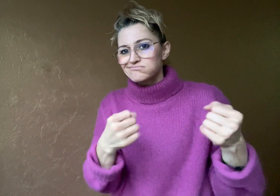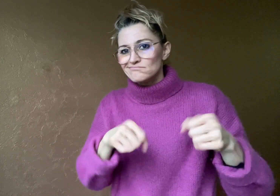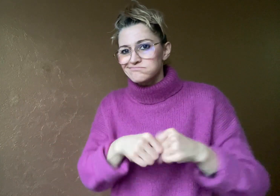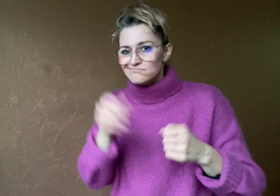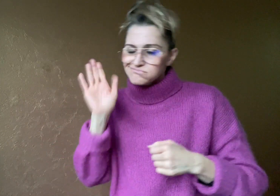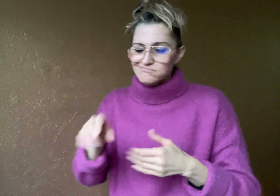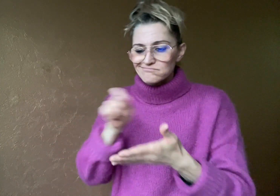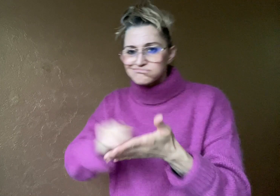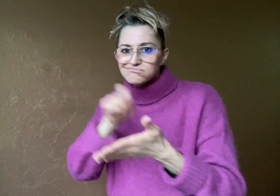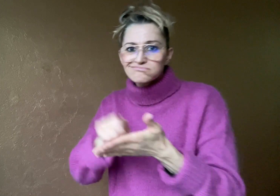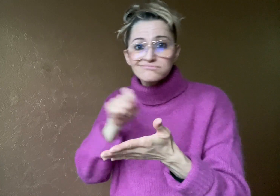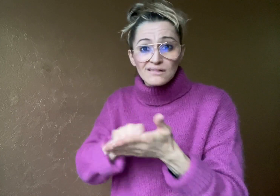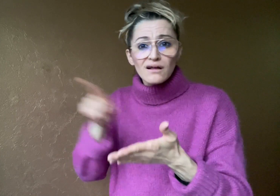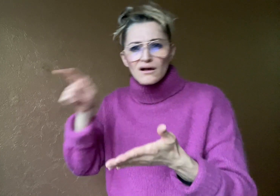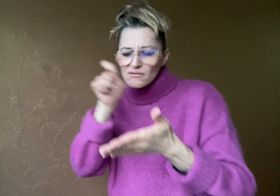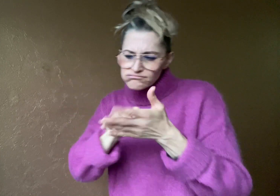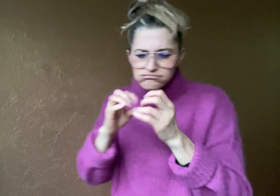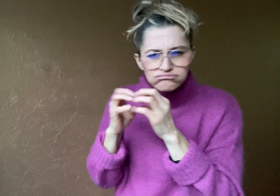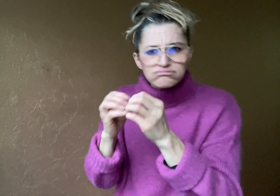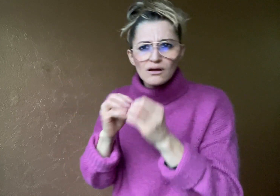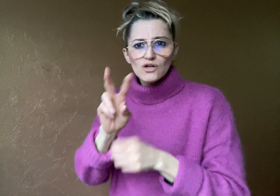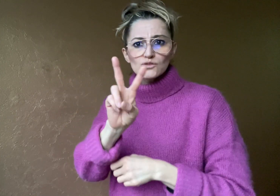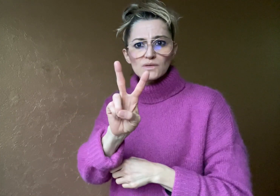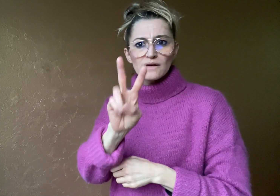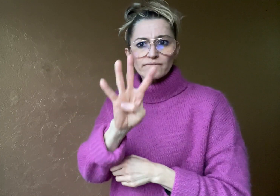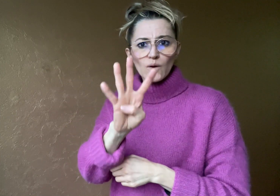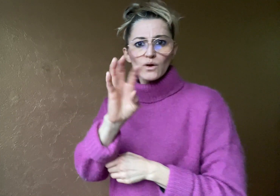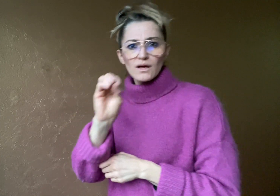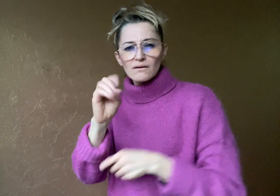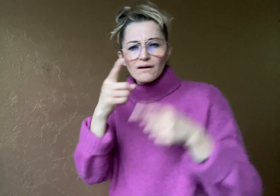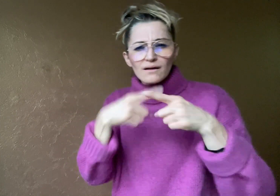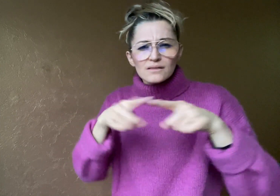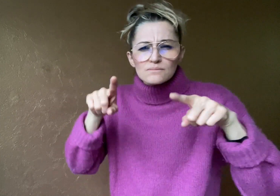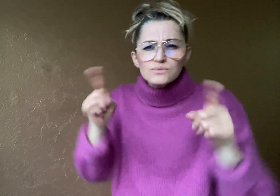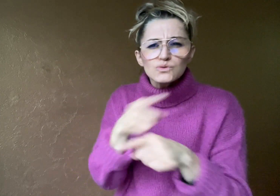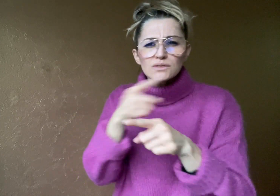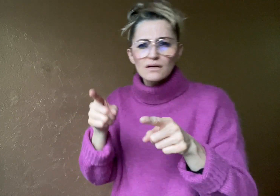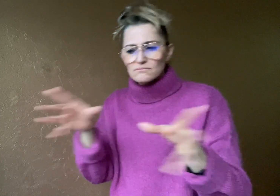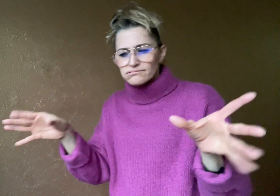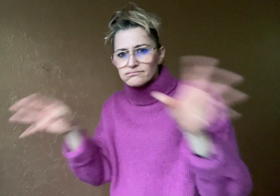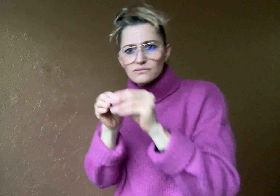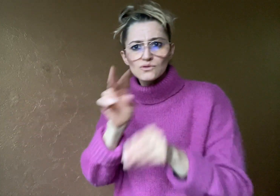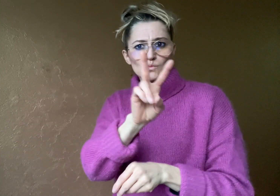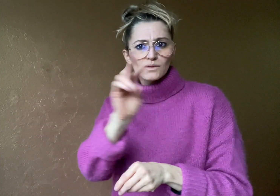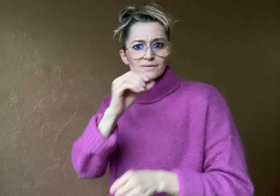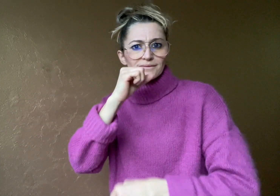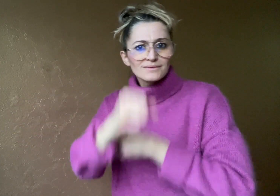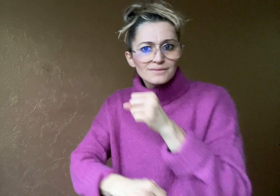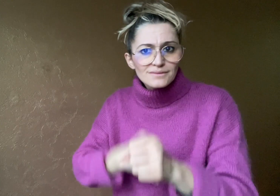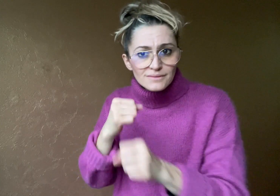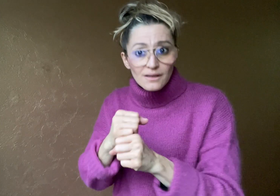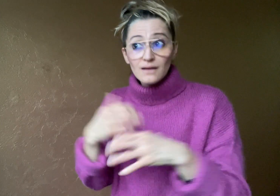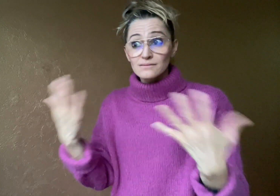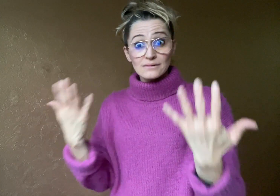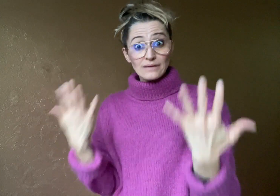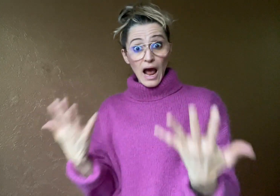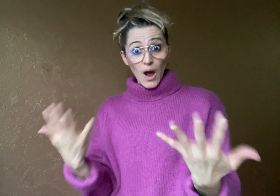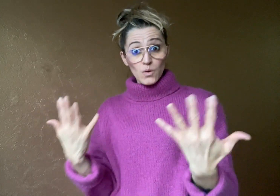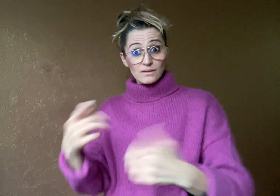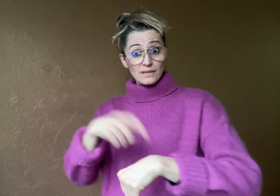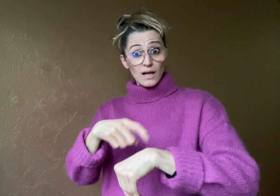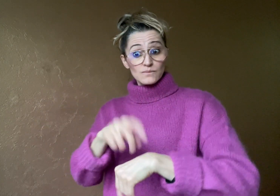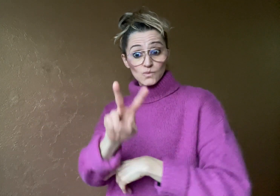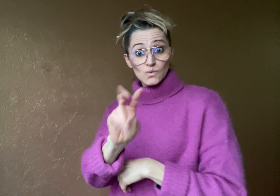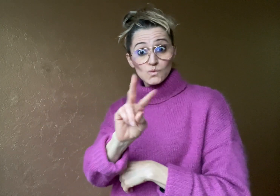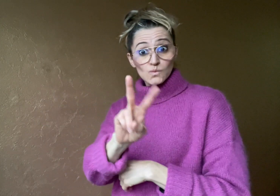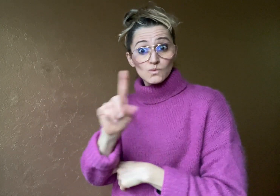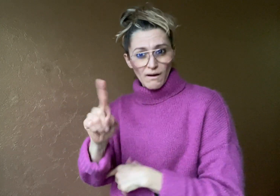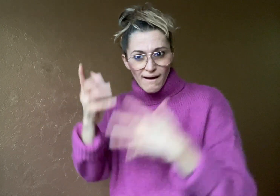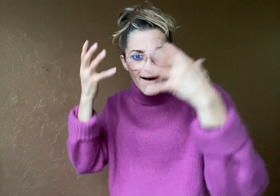He composed 240 works over 20 years, and even today in 2021,